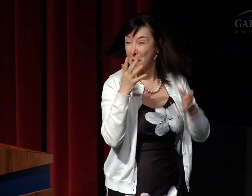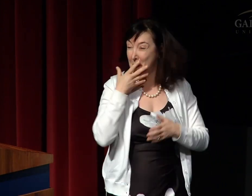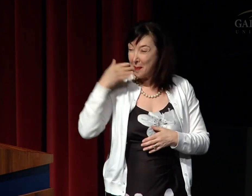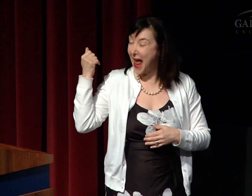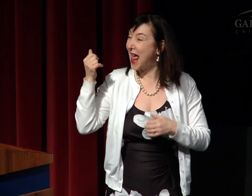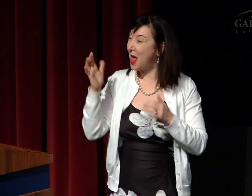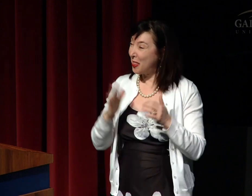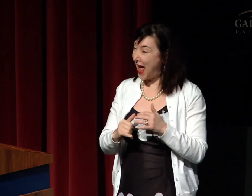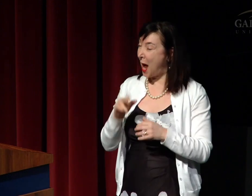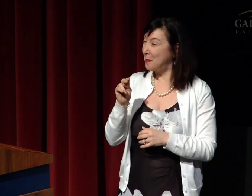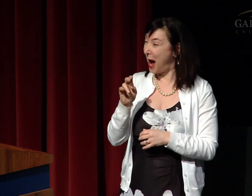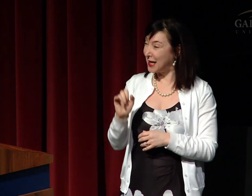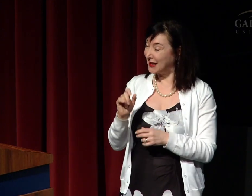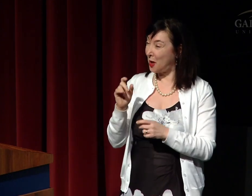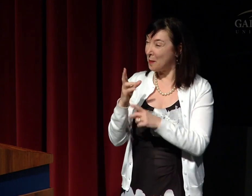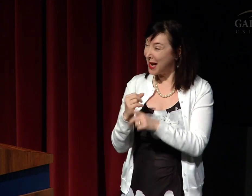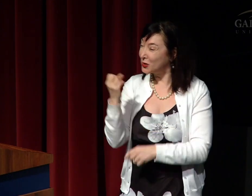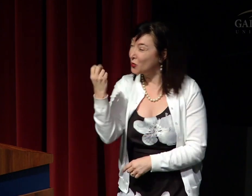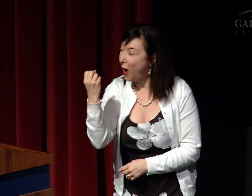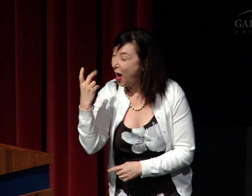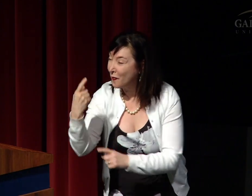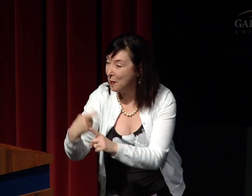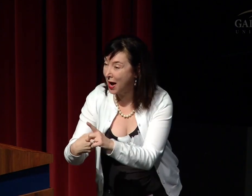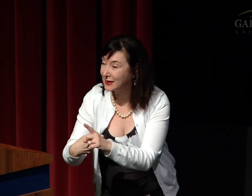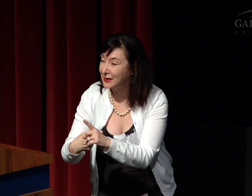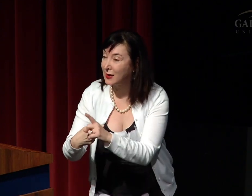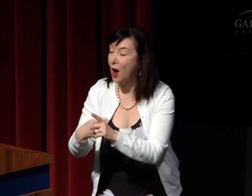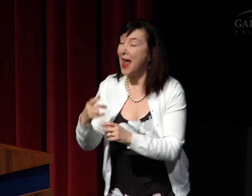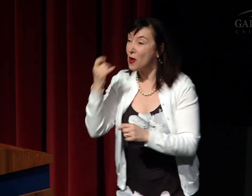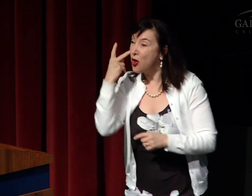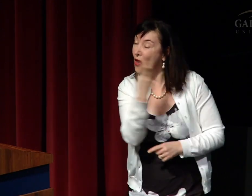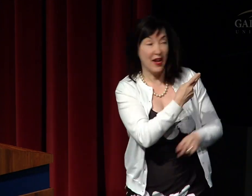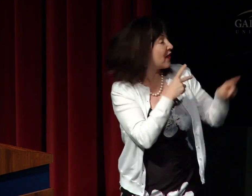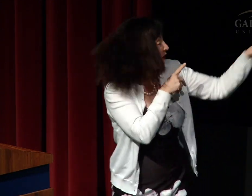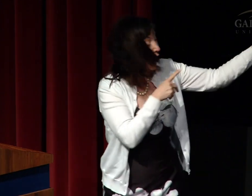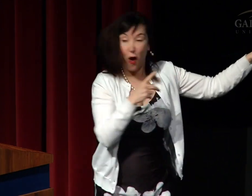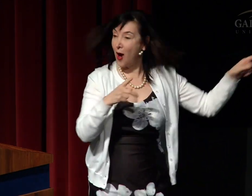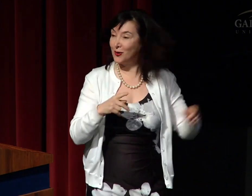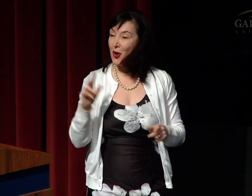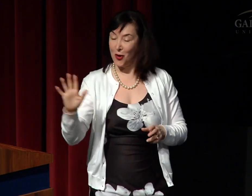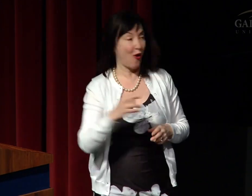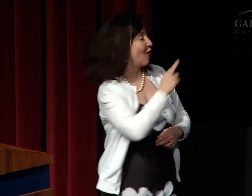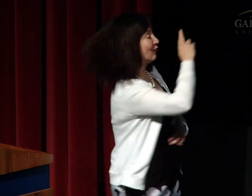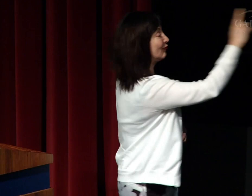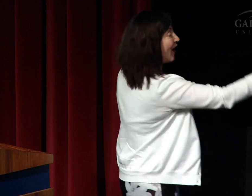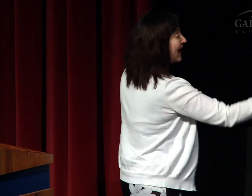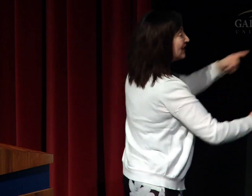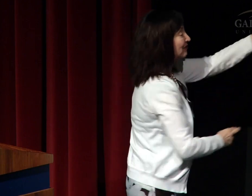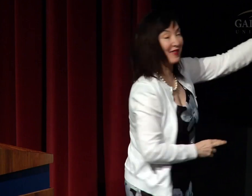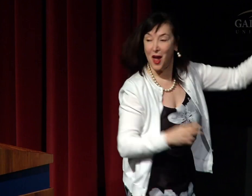than their monolingual counterparts by 12 months of age from looking at their brain activation patterns.